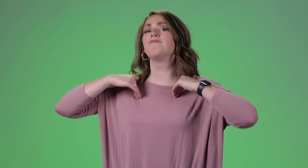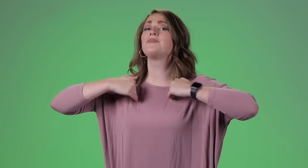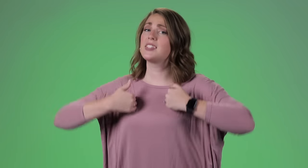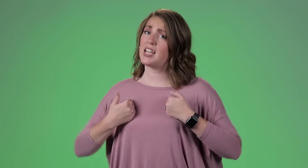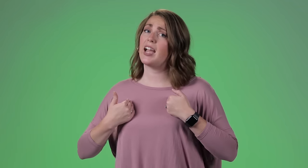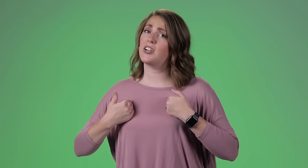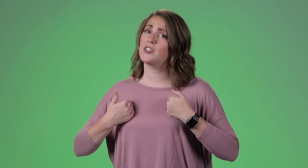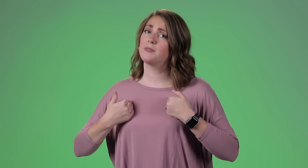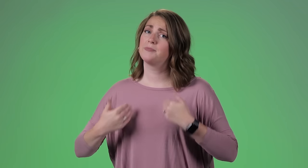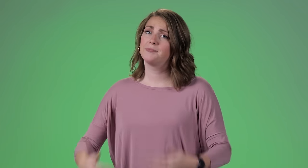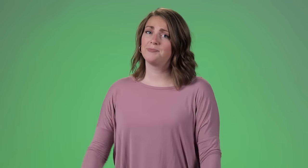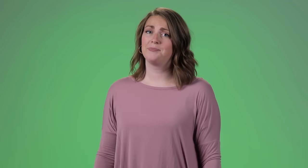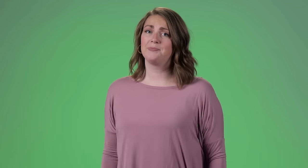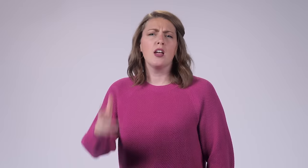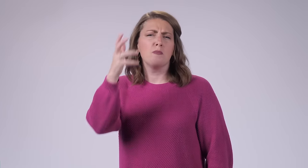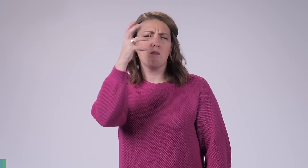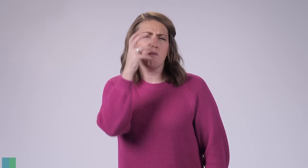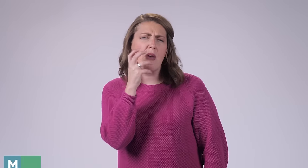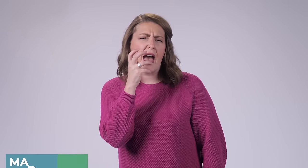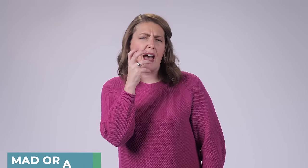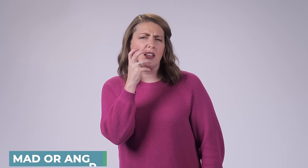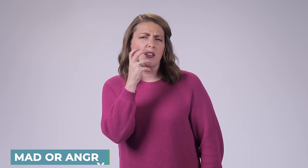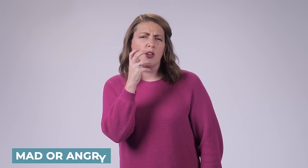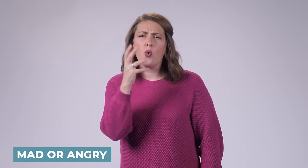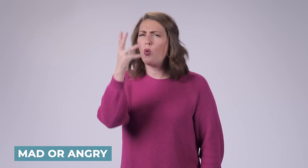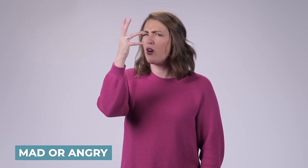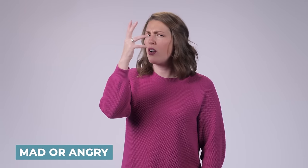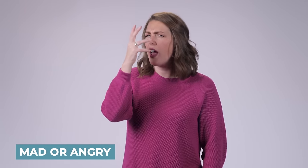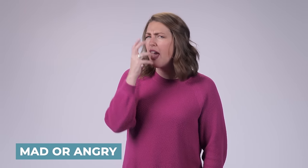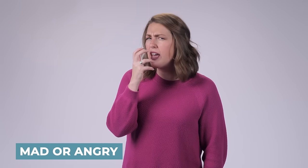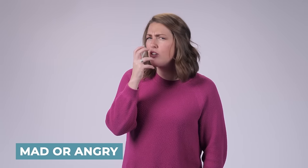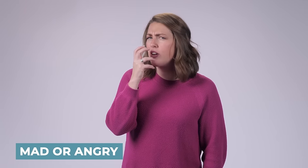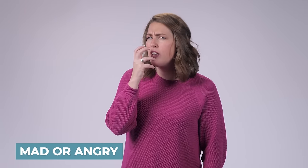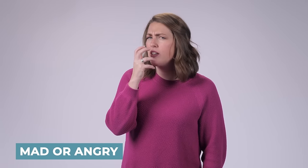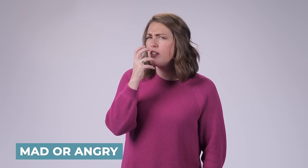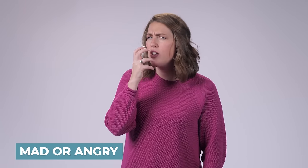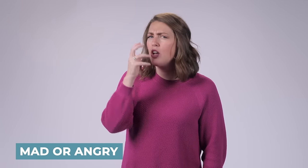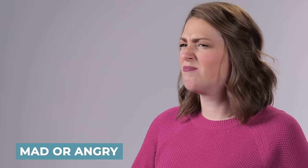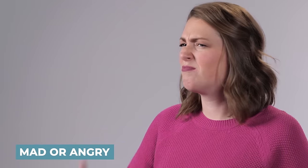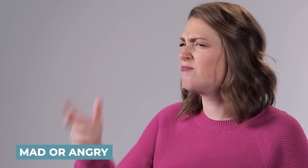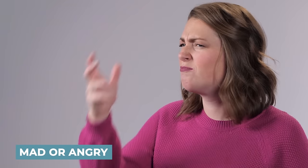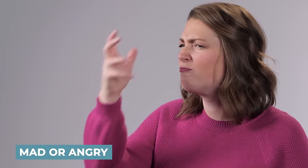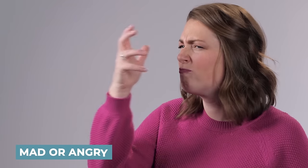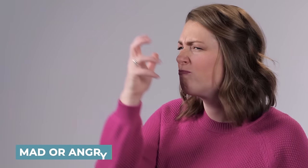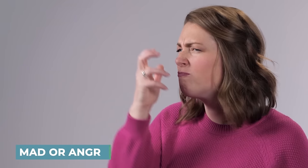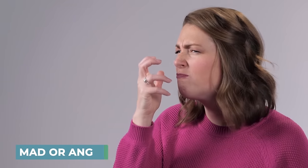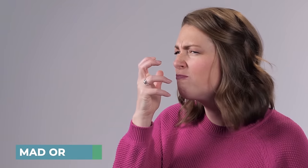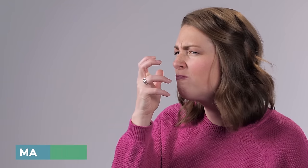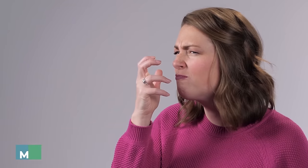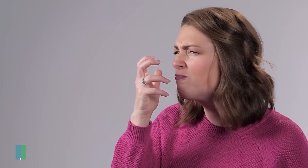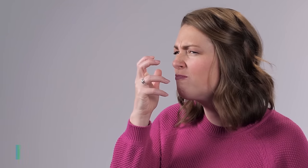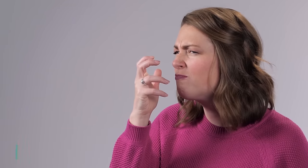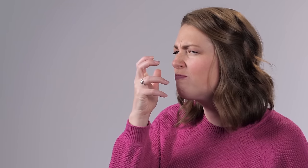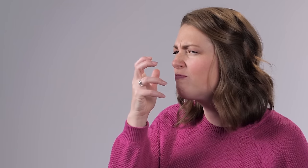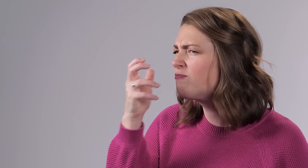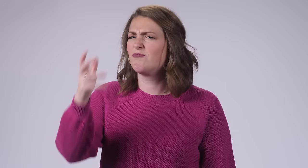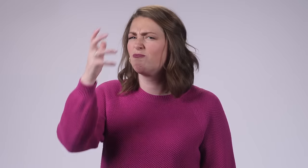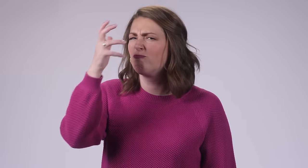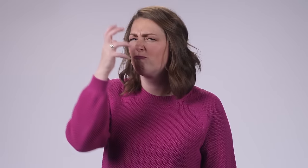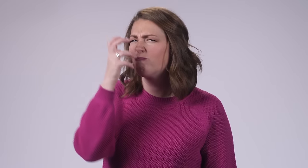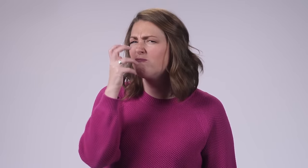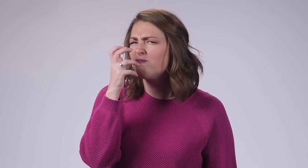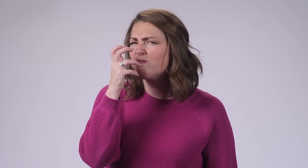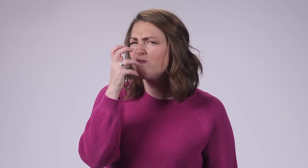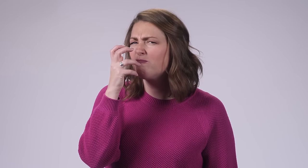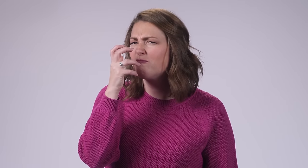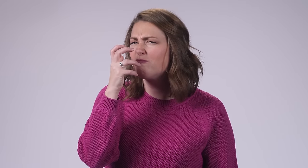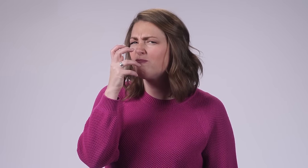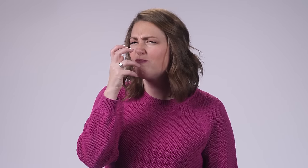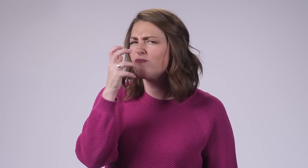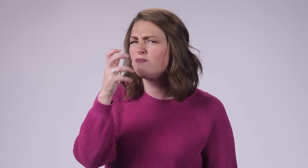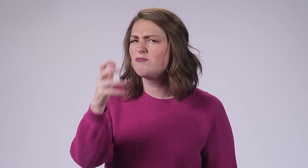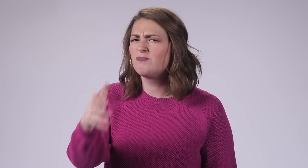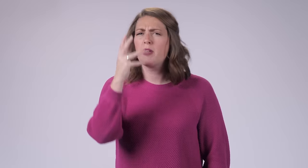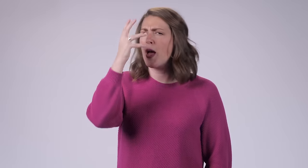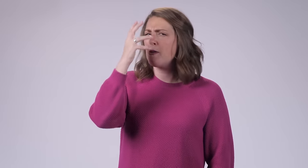'sad.' 'Same ole or the usual', you've got 'Y' hand shapes going in circles 'same old or usual.'